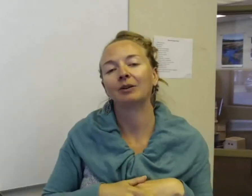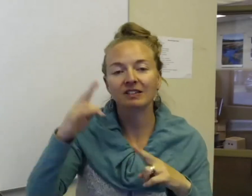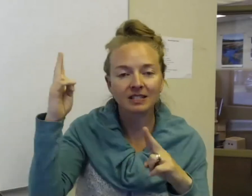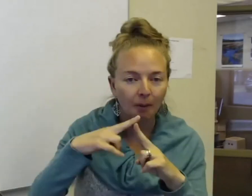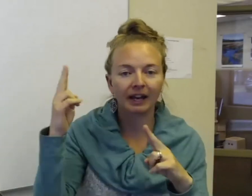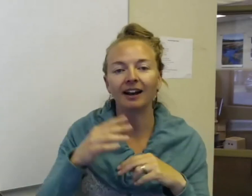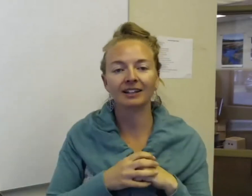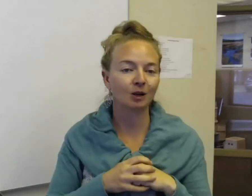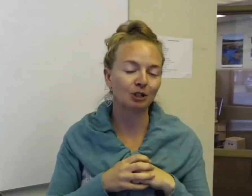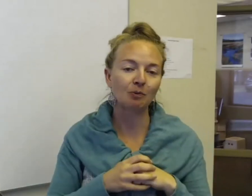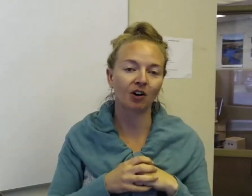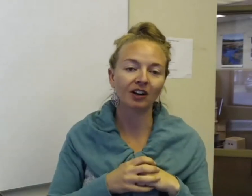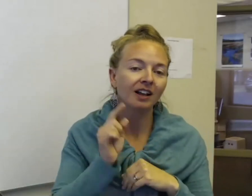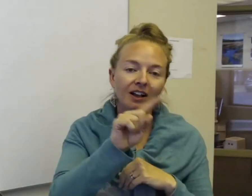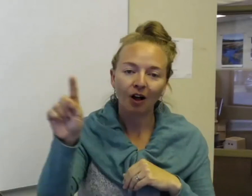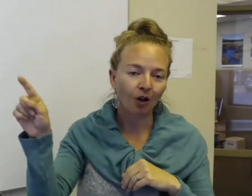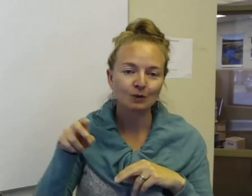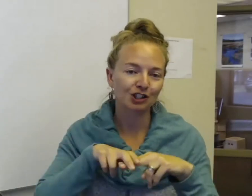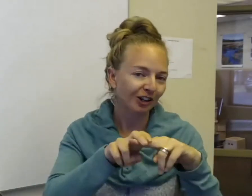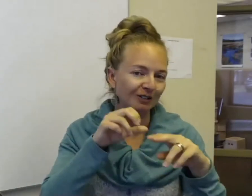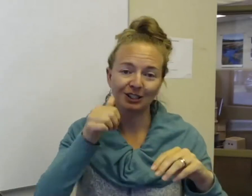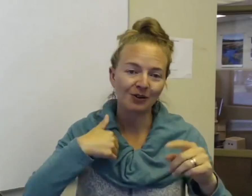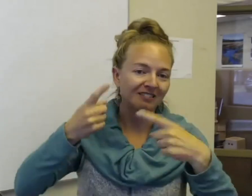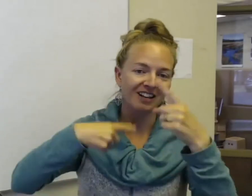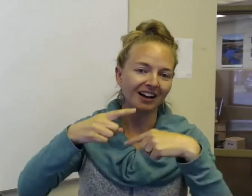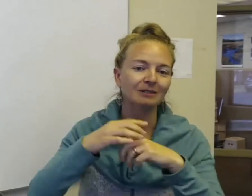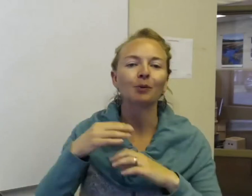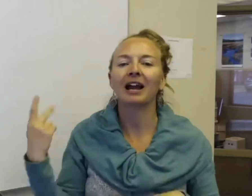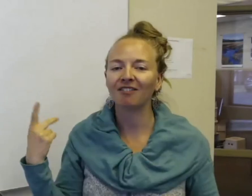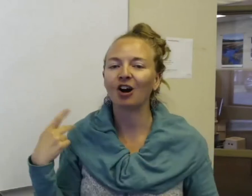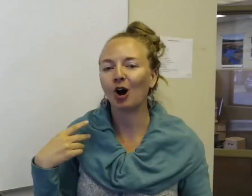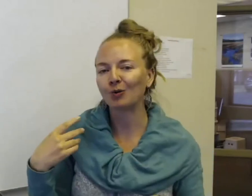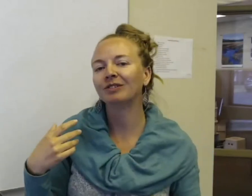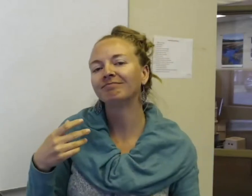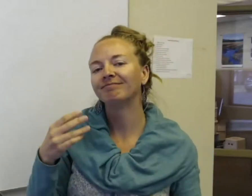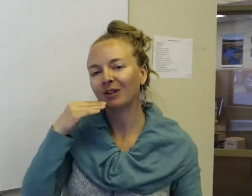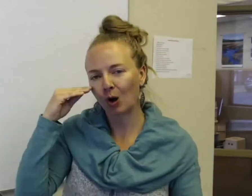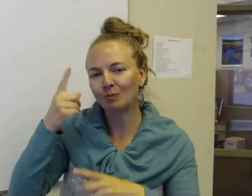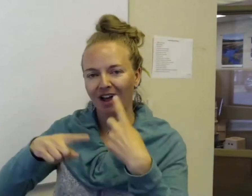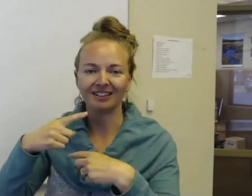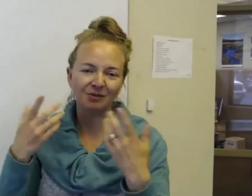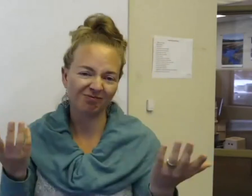Summit, and so much more. All those chairlifts don't have signs, but we have our own home signs.